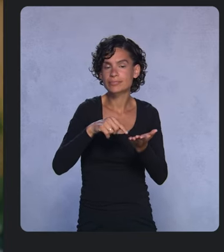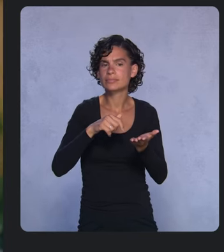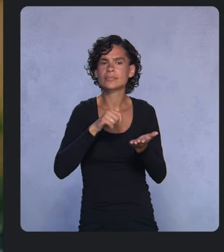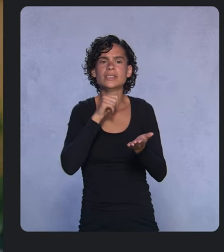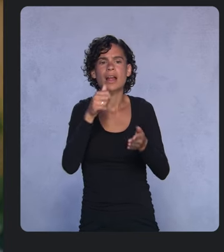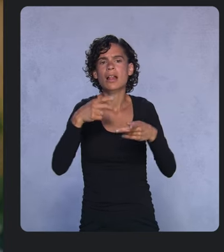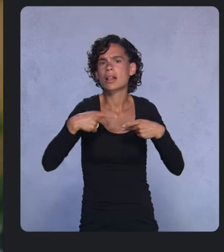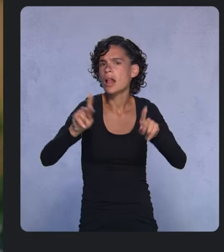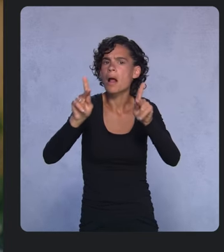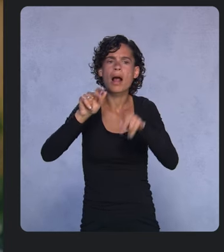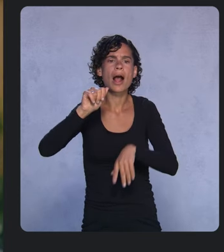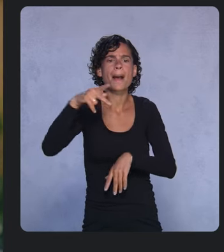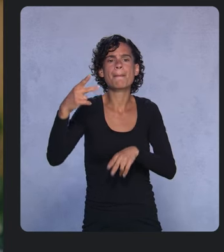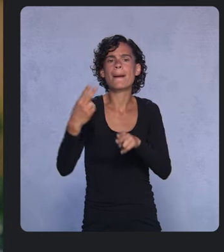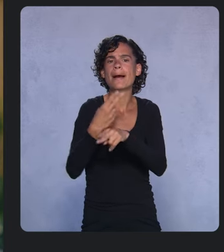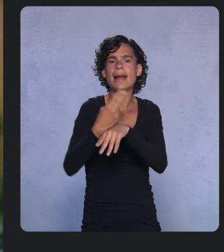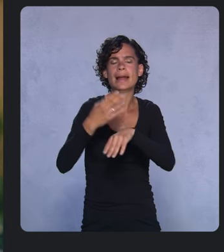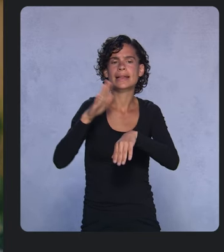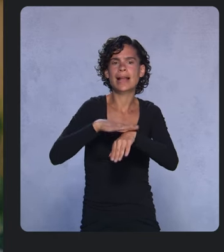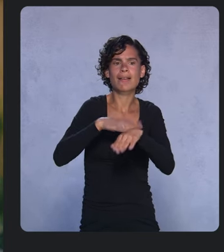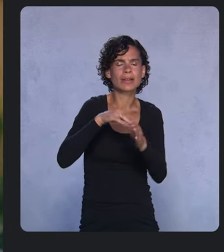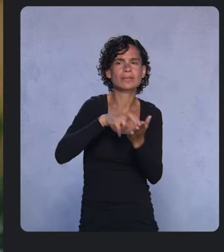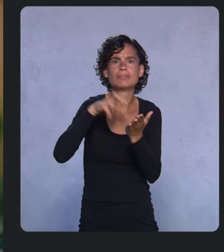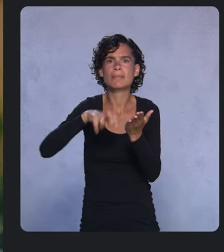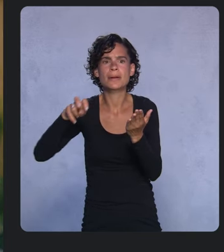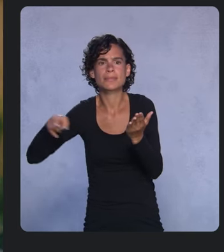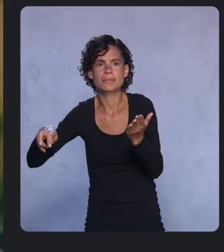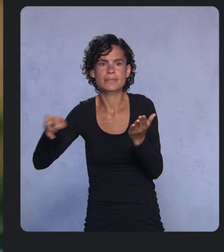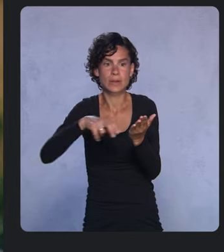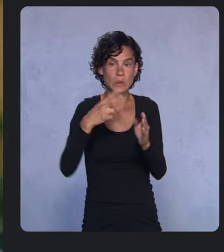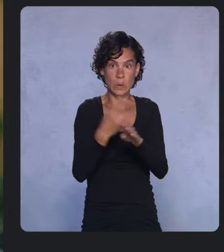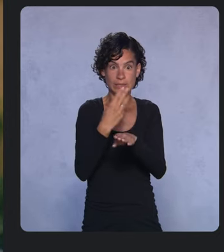Working with Google Photos, it now launches up to 34 percent faster